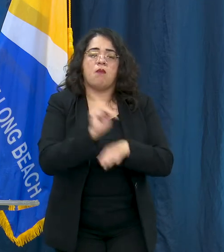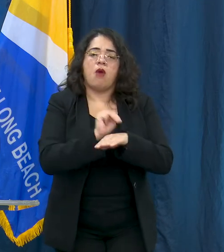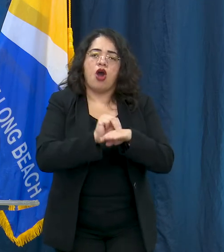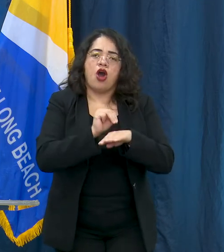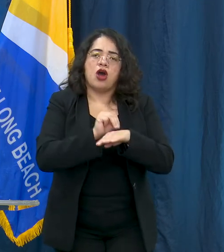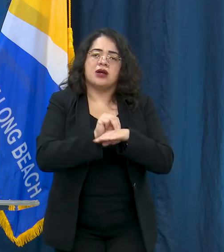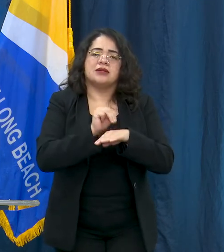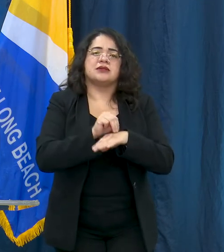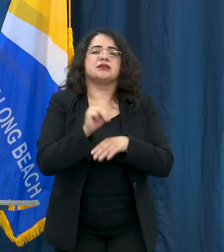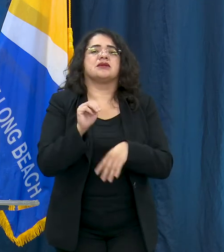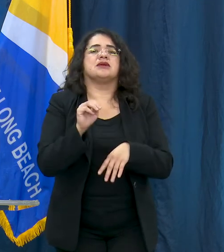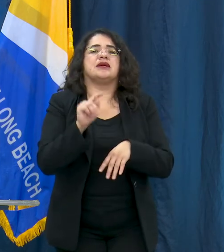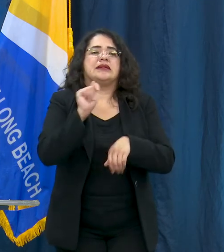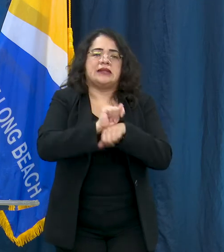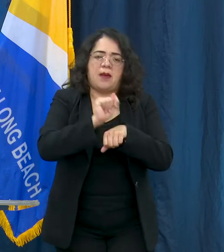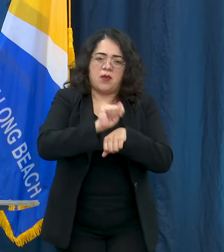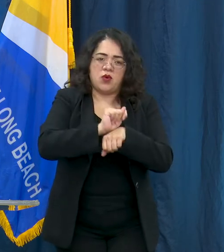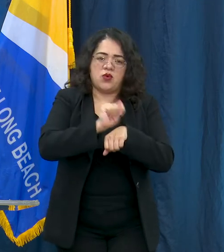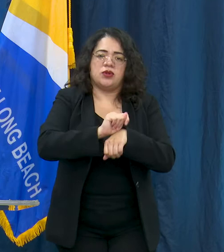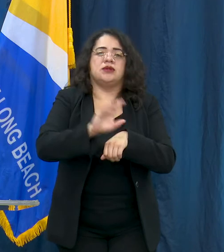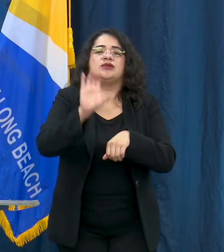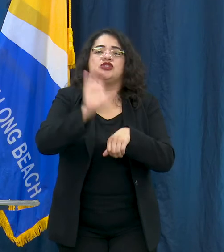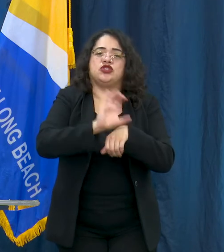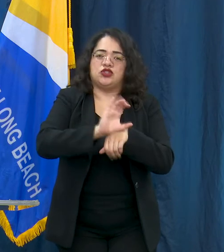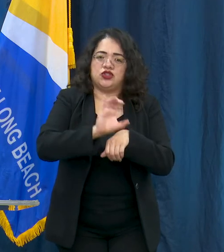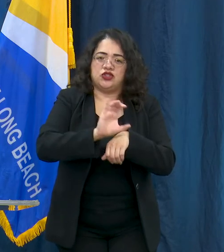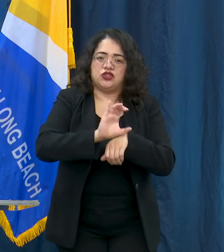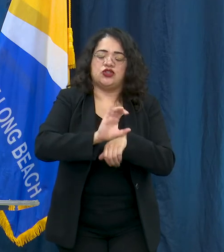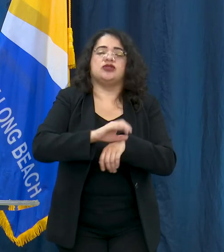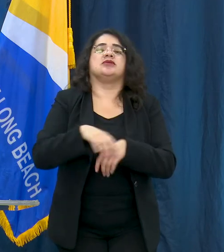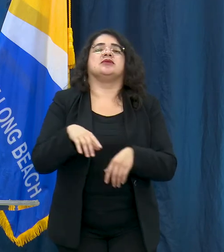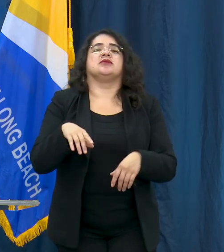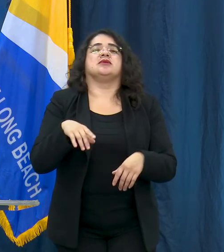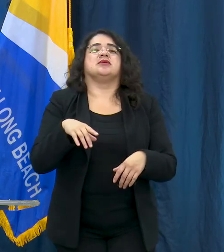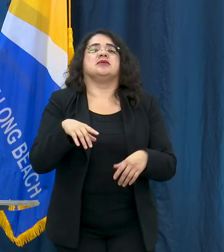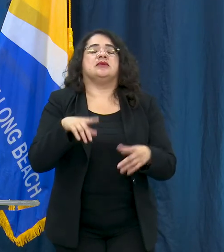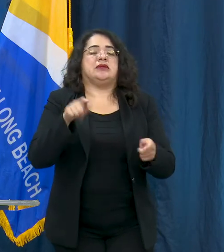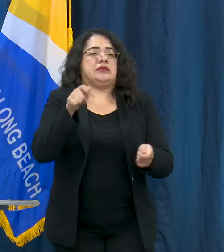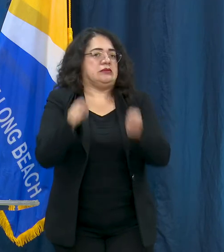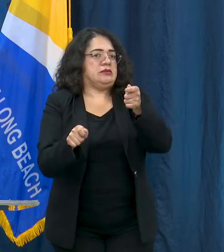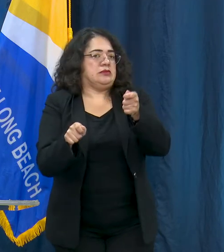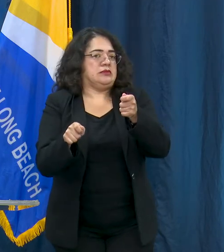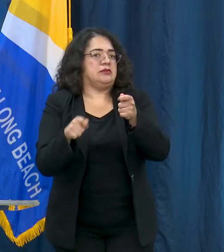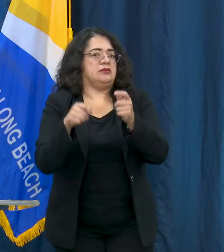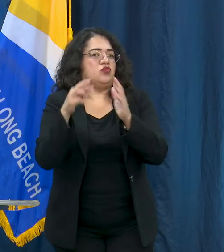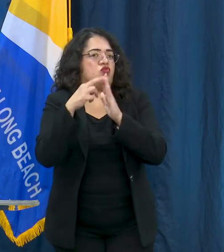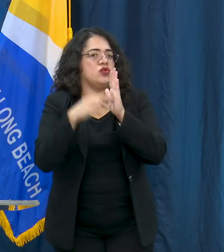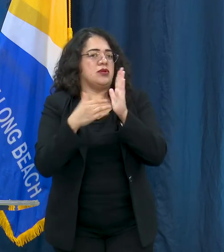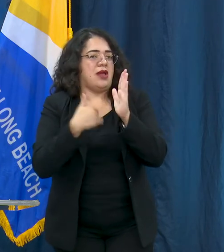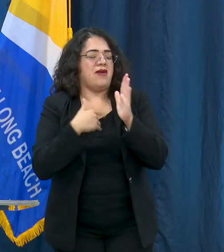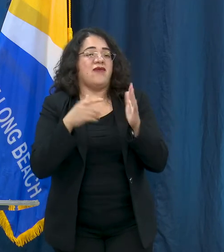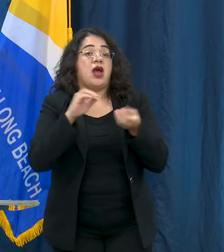and with modifications so that is decreasing the occupancy